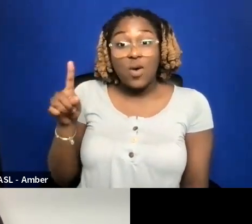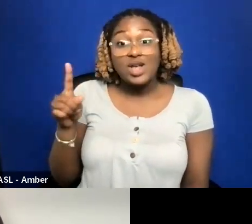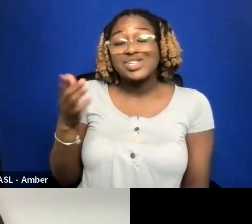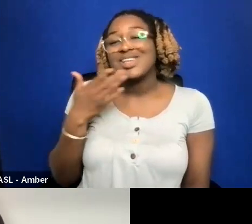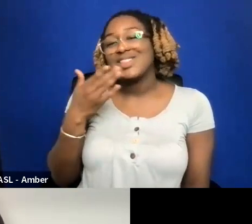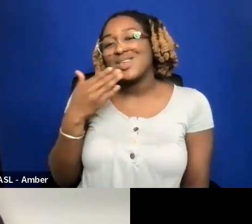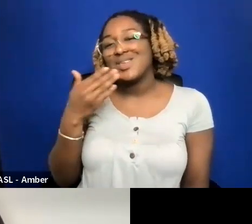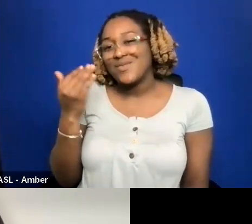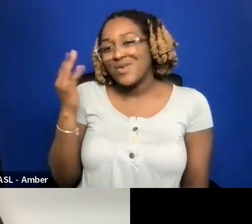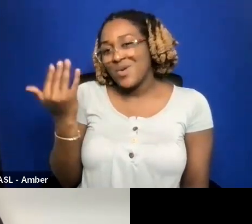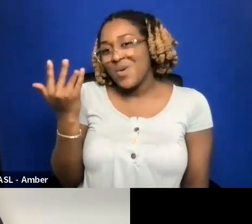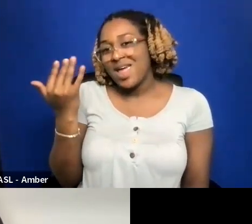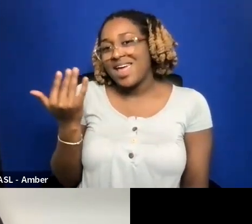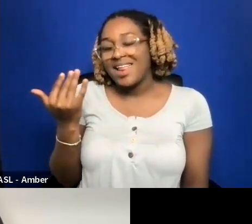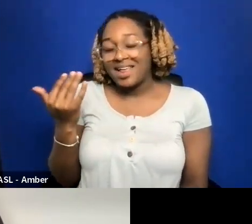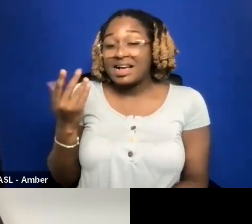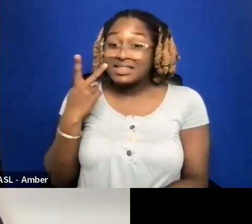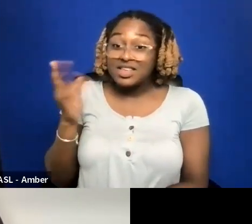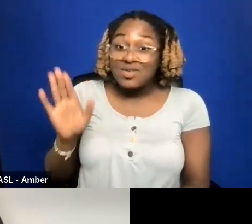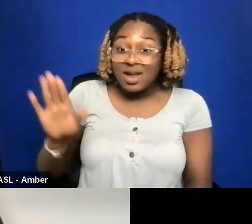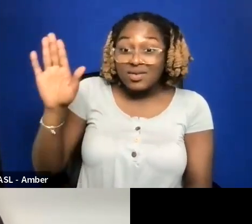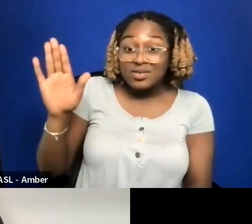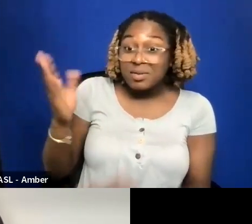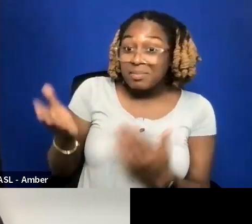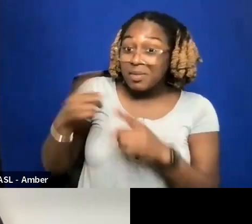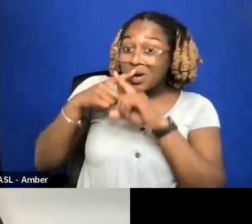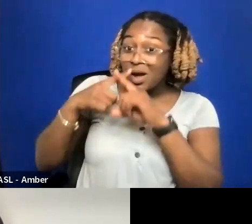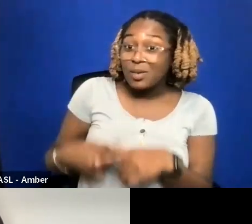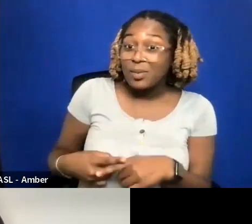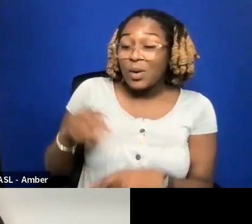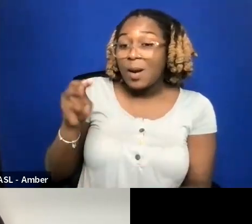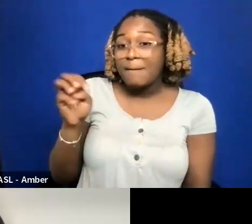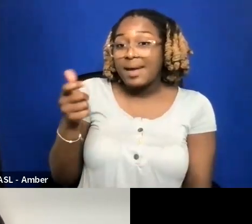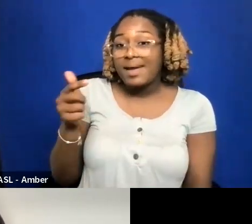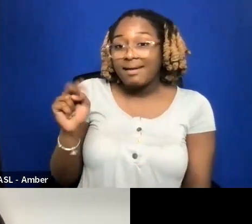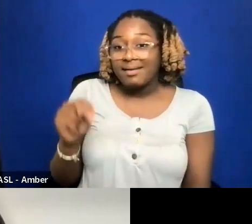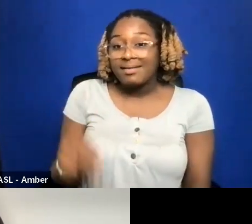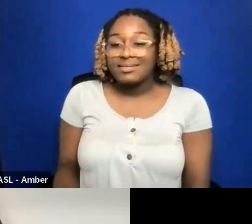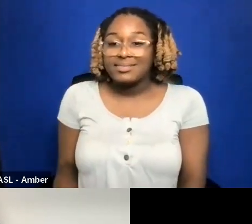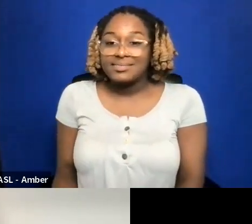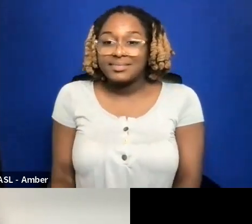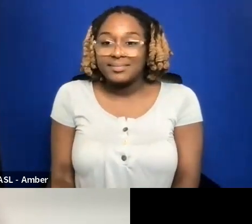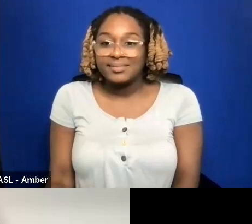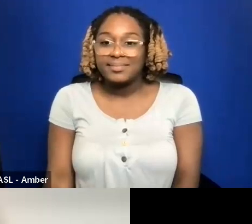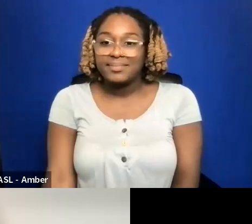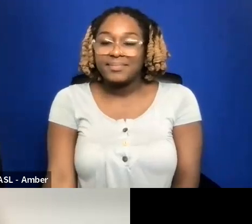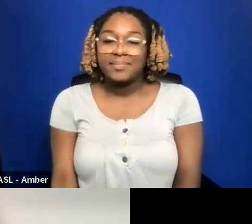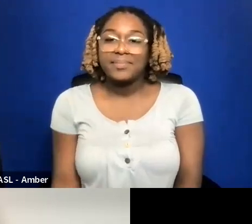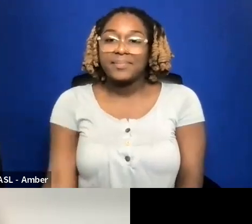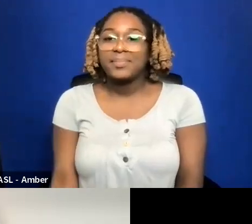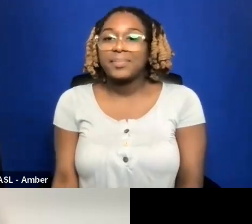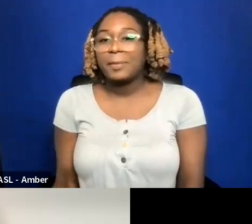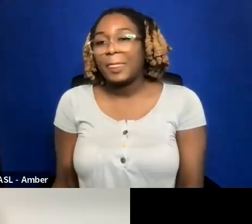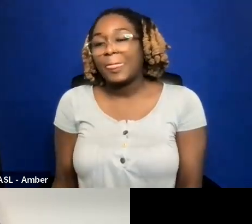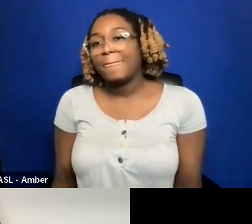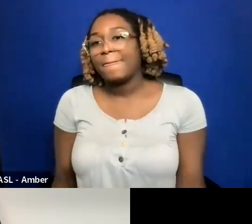THANKS FOR WAITING. DID YOU WANT TO UNMUTE AND ASK THE QUESTION?